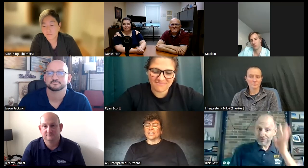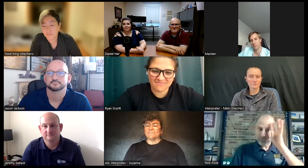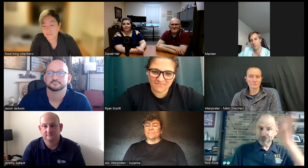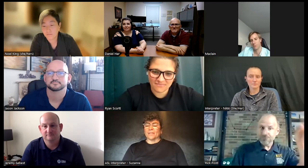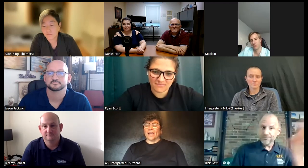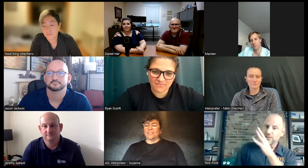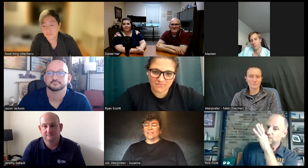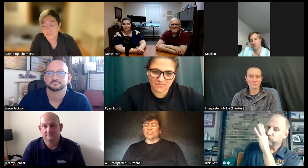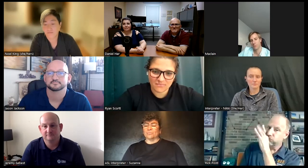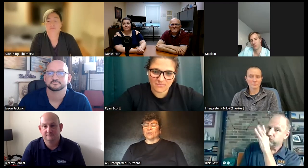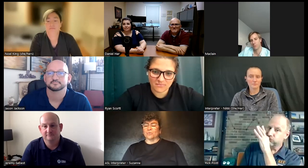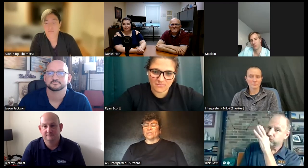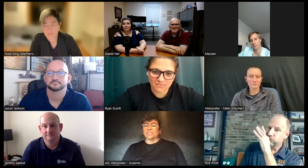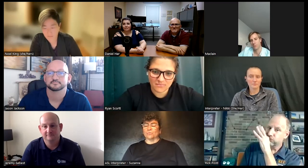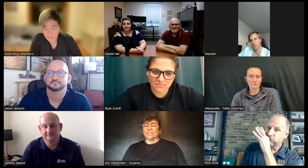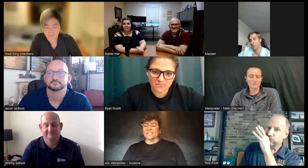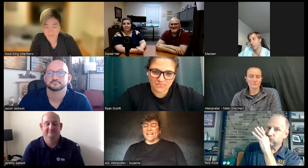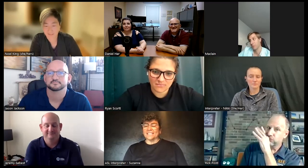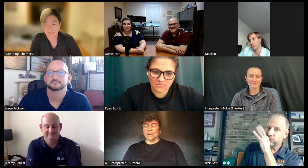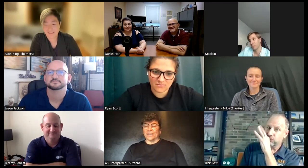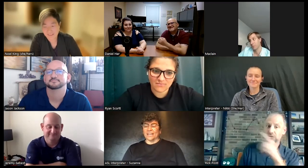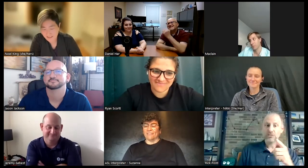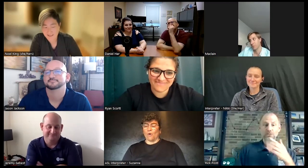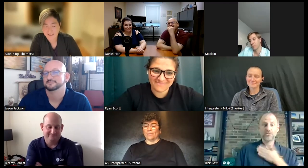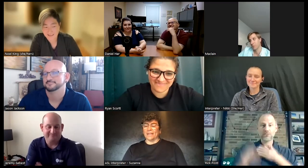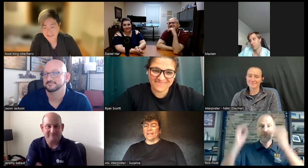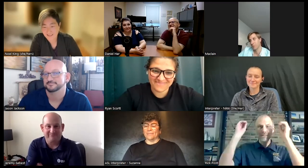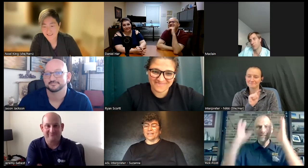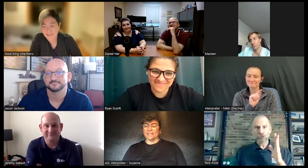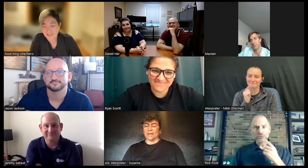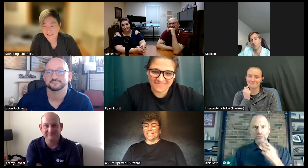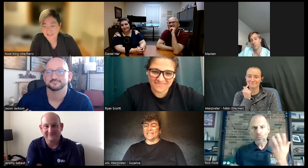and The Interpreter would would say something for me because but I didn't